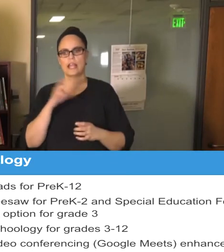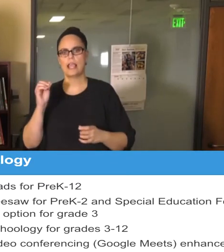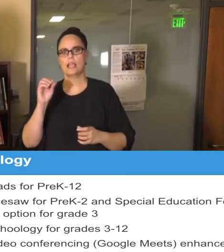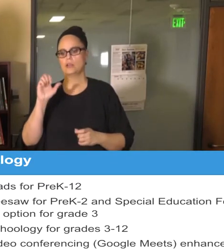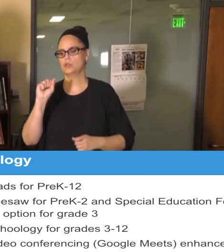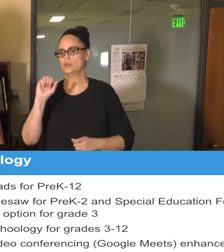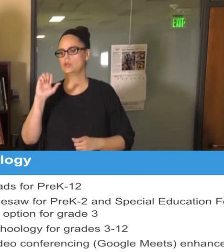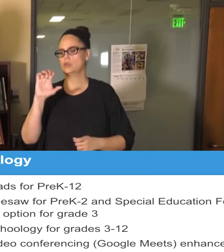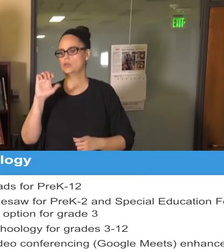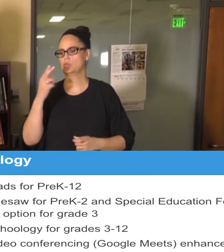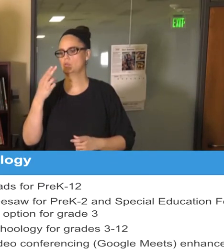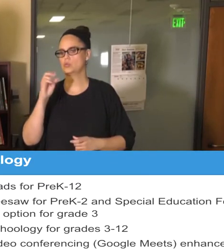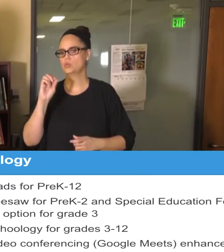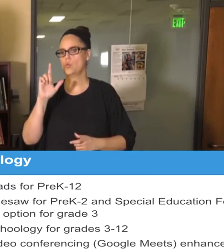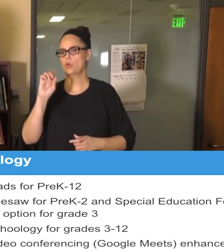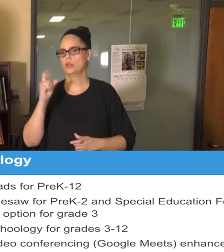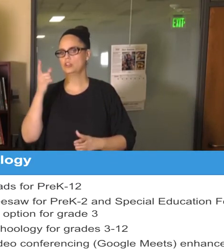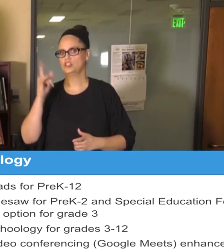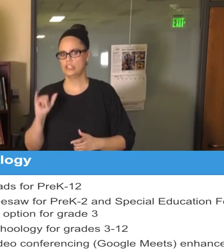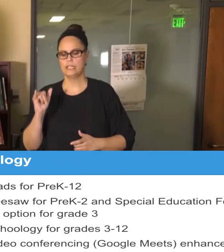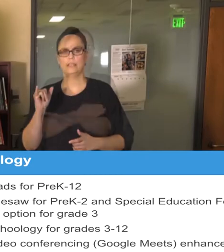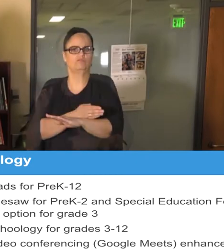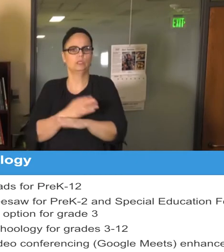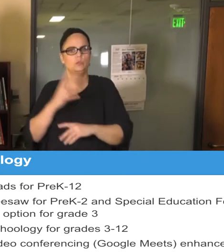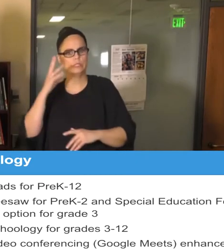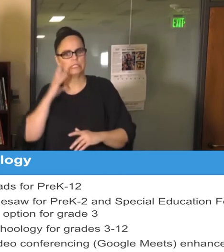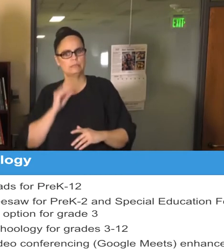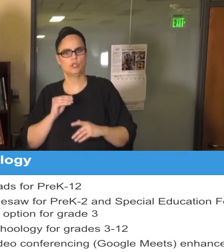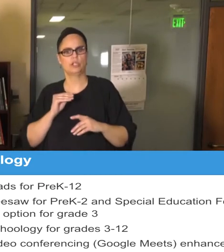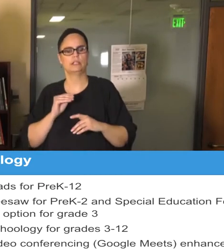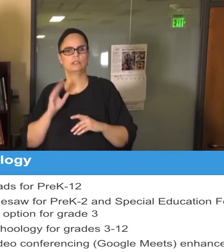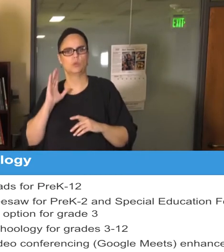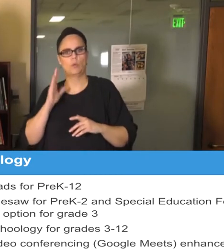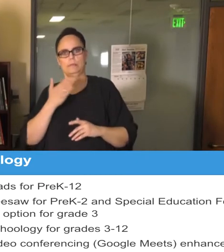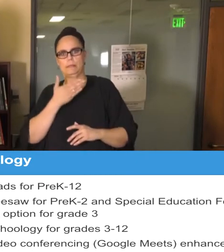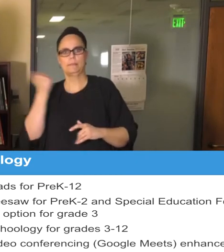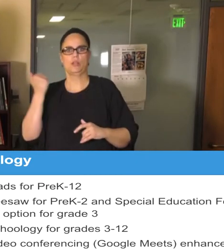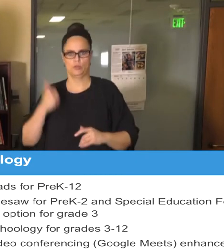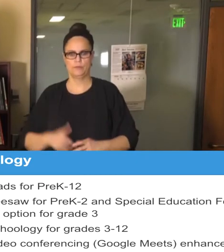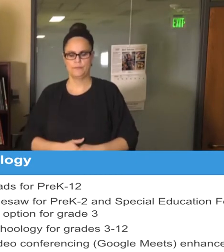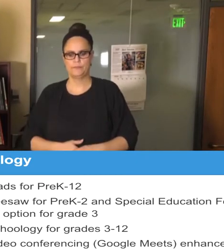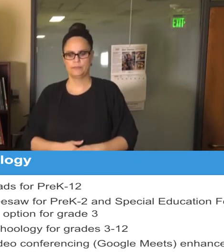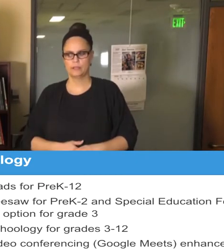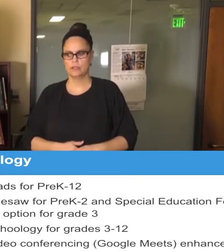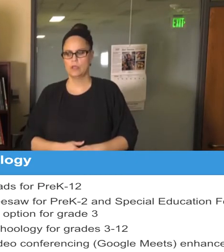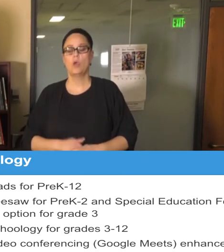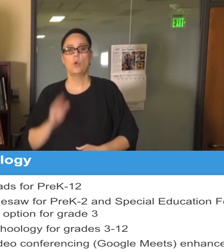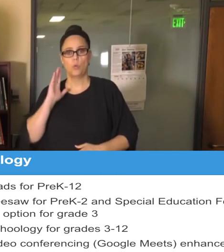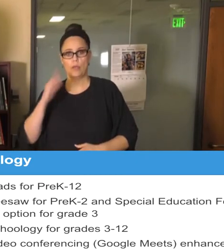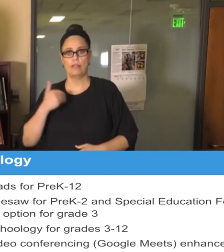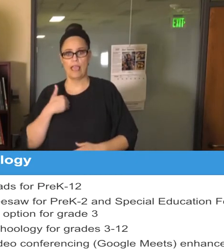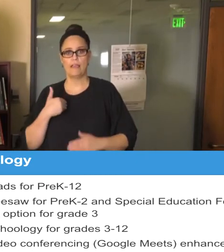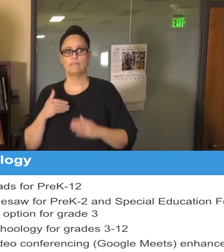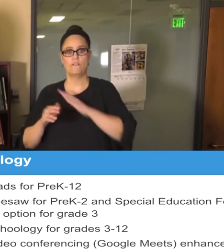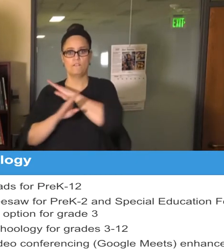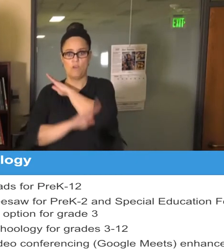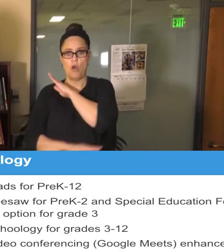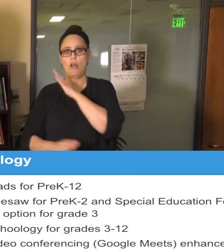There will be video conferencing Ggoogle Meets. We're also going to have fall technology launch for all of our staff, students, and